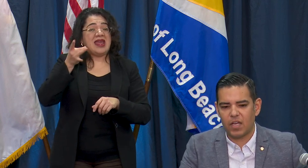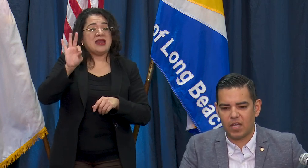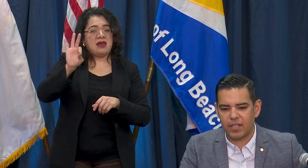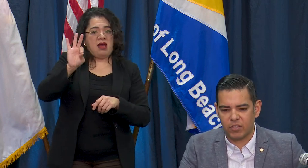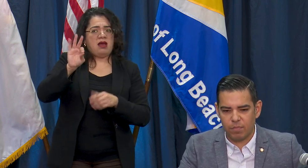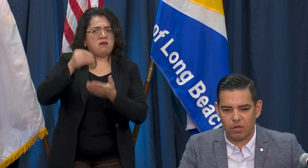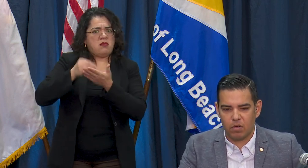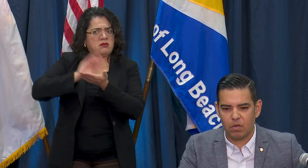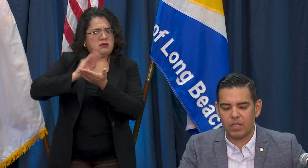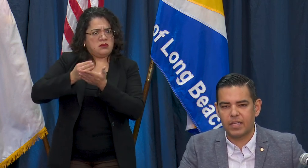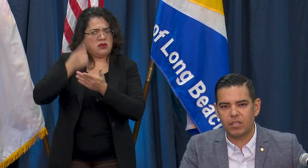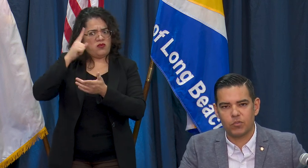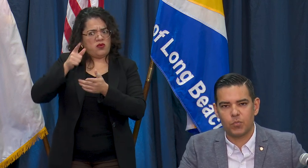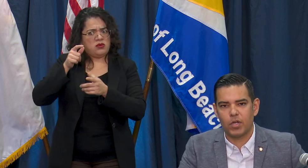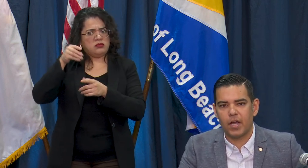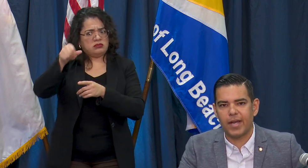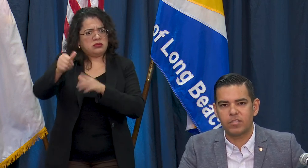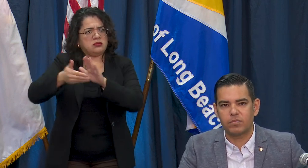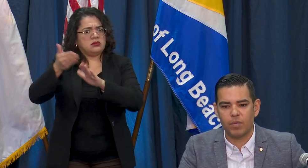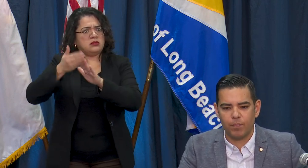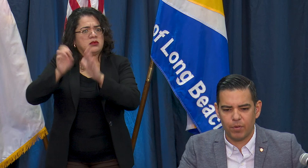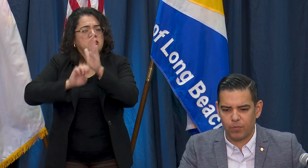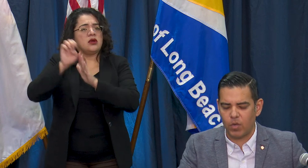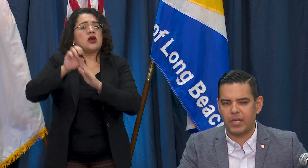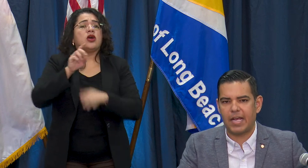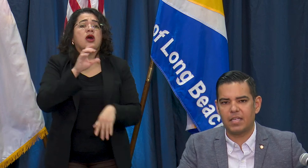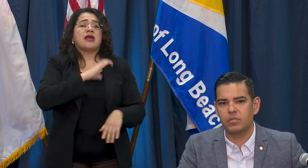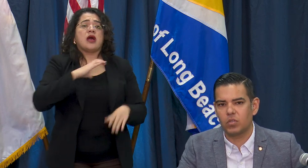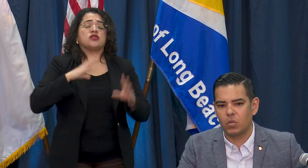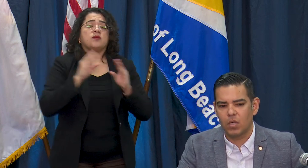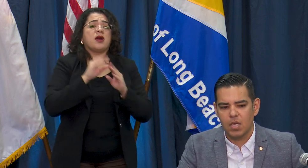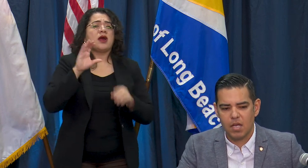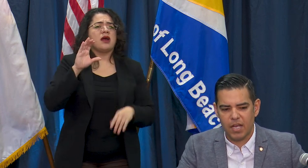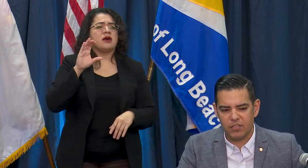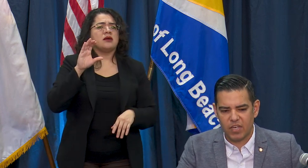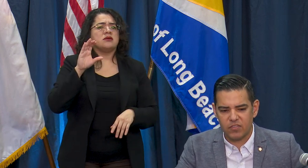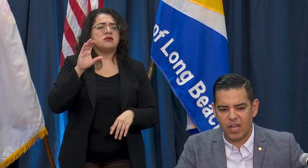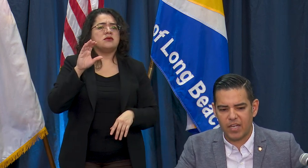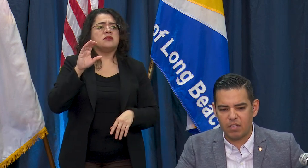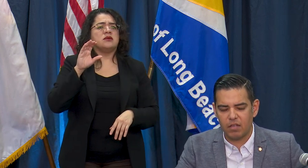Councilmember Daryl Supernaw has put forward an item to set aside some